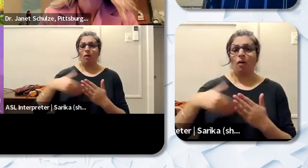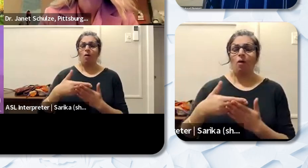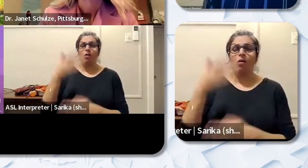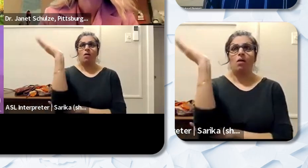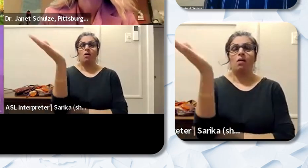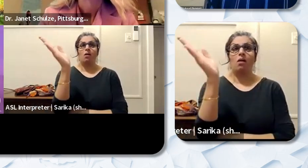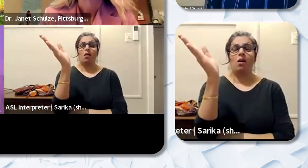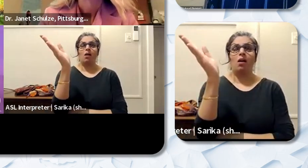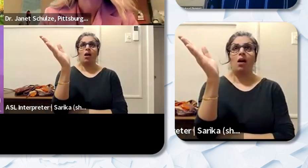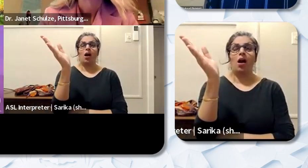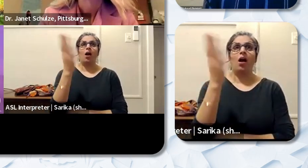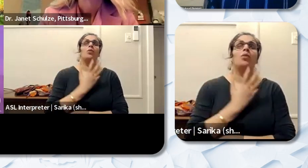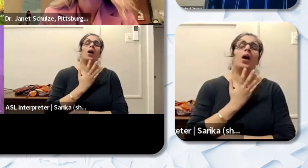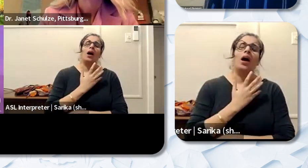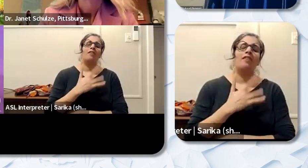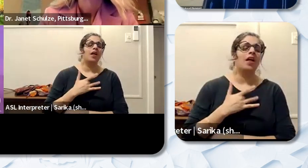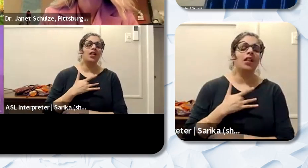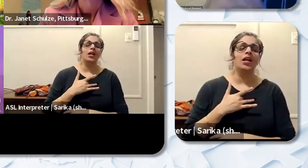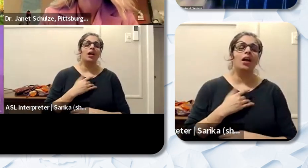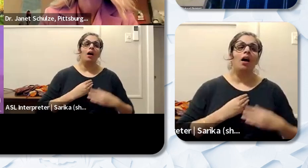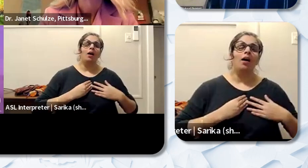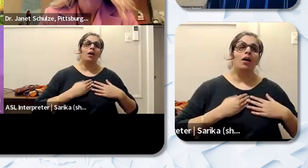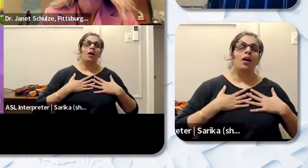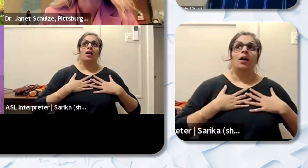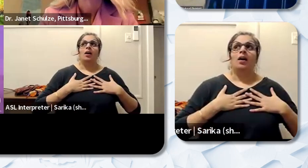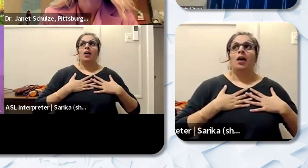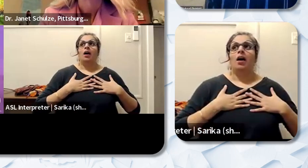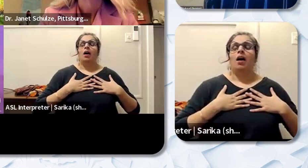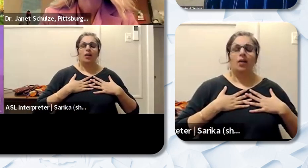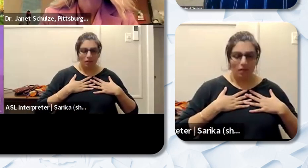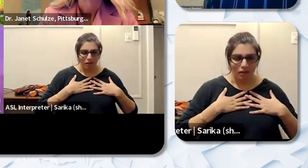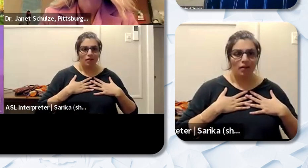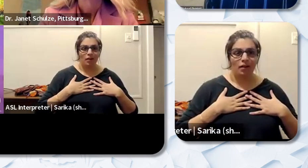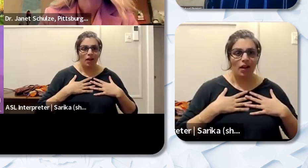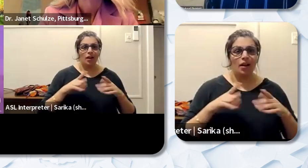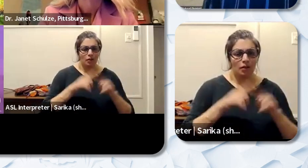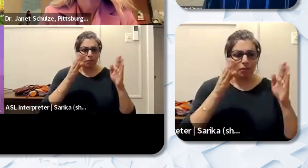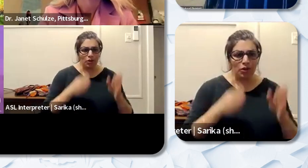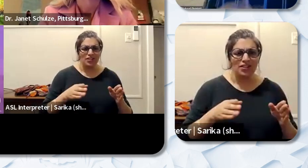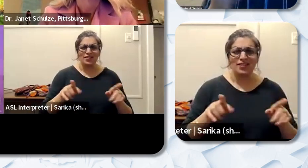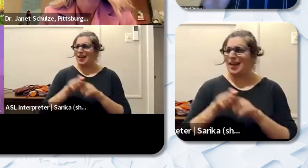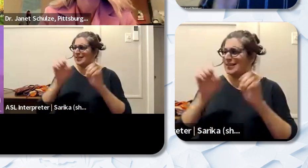me feeling very validated as a person and an educator within this career so that was just